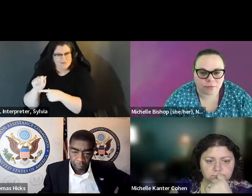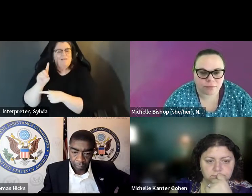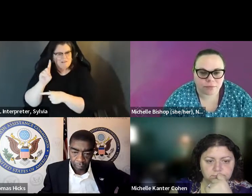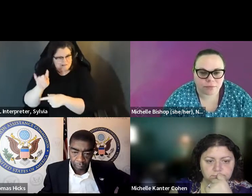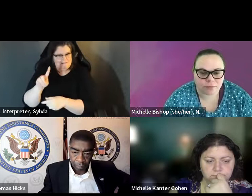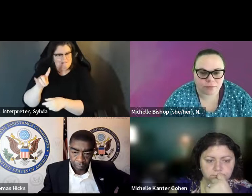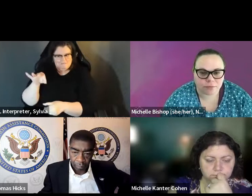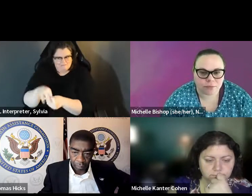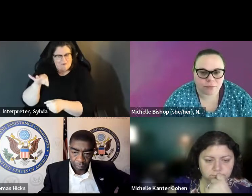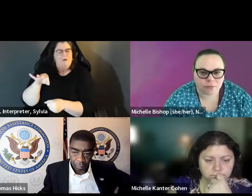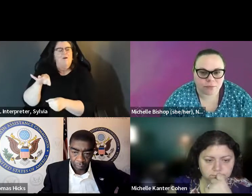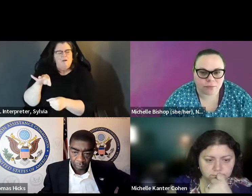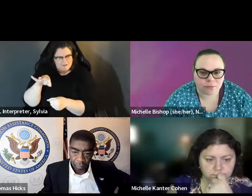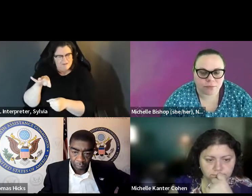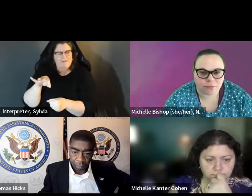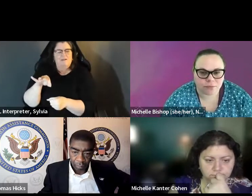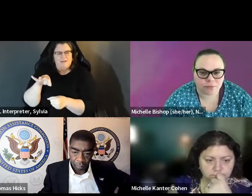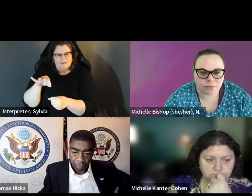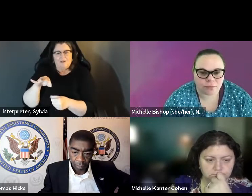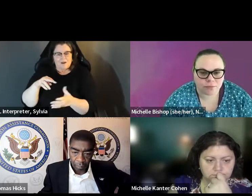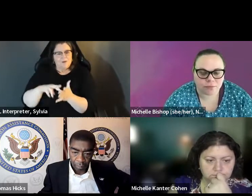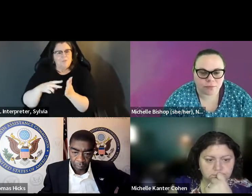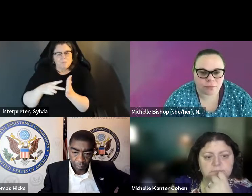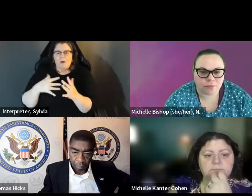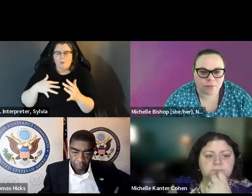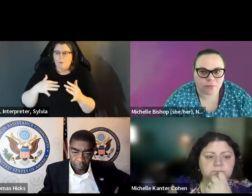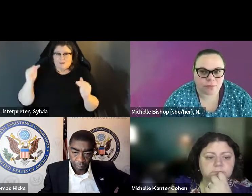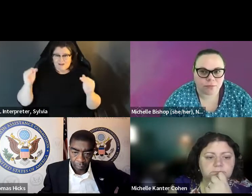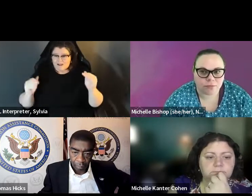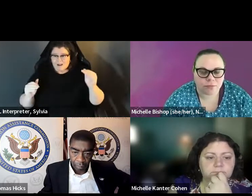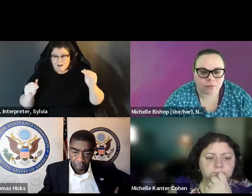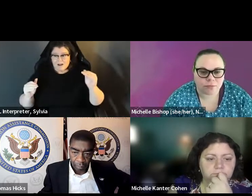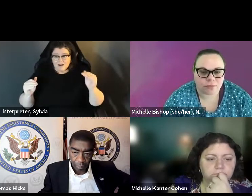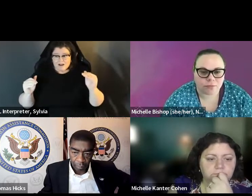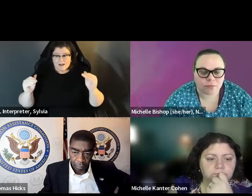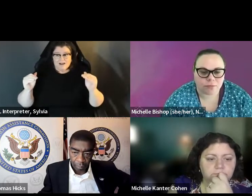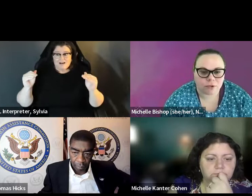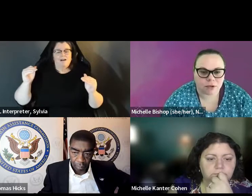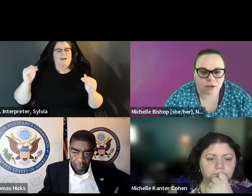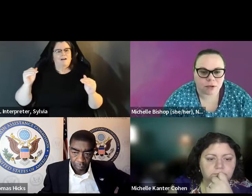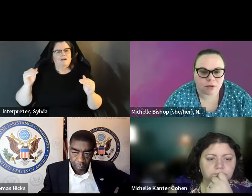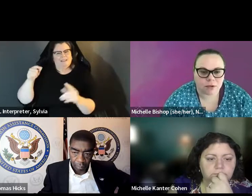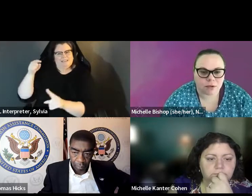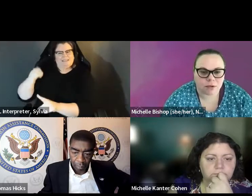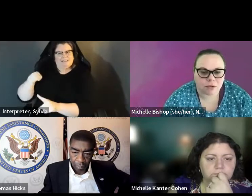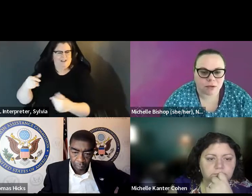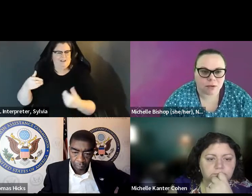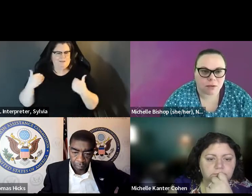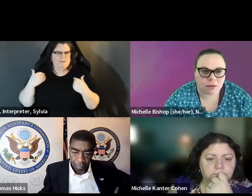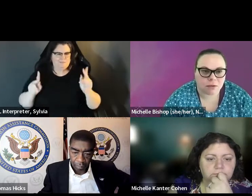Among young people with disabilities and among older people, with disabilities. higher among young people with disabilities than among older people with disabilities. That is the disability gap was That is the the disability gap was narrowing a lot more for the young people.